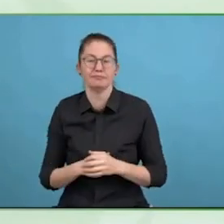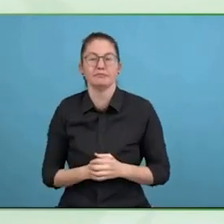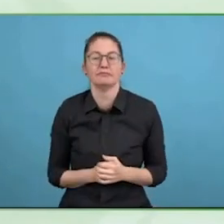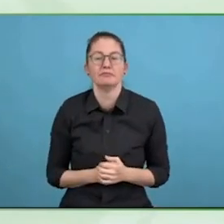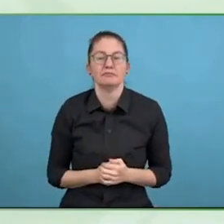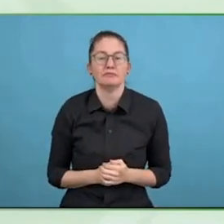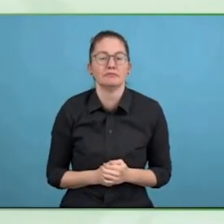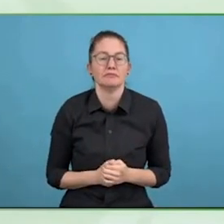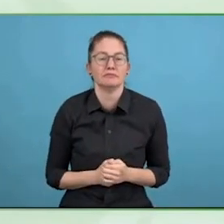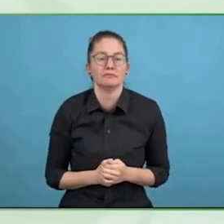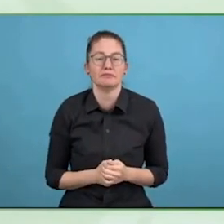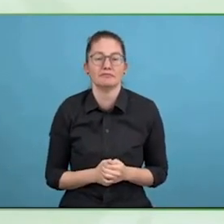Mortgages.